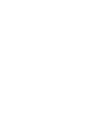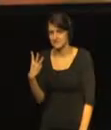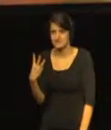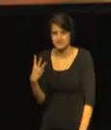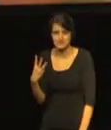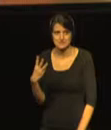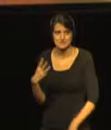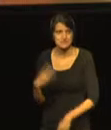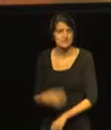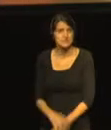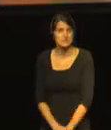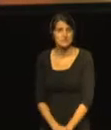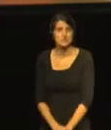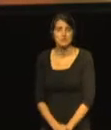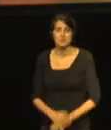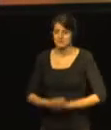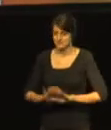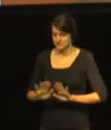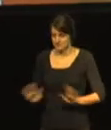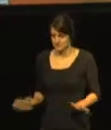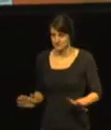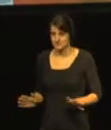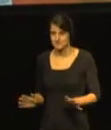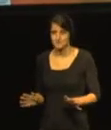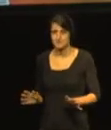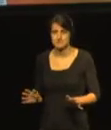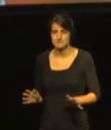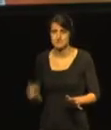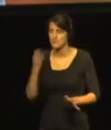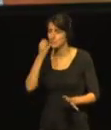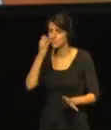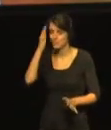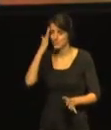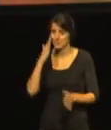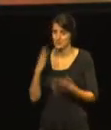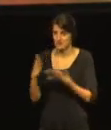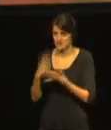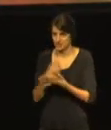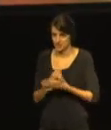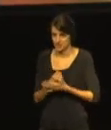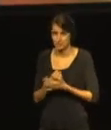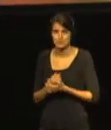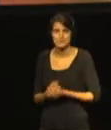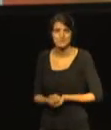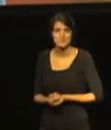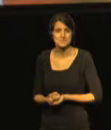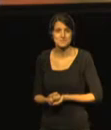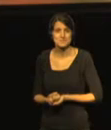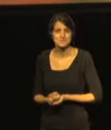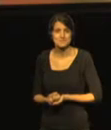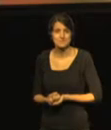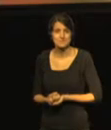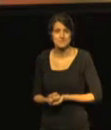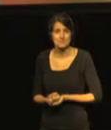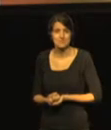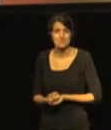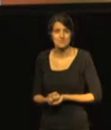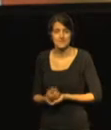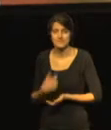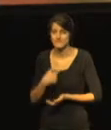Good morning everybody I would like to show you the background of the project,